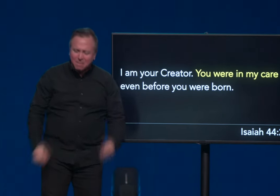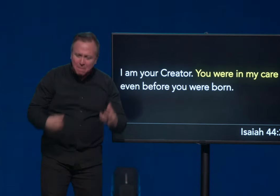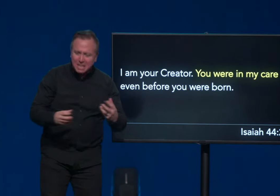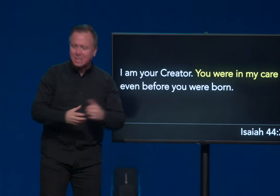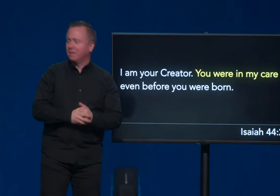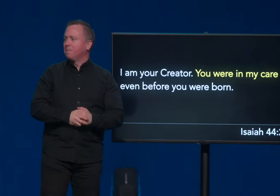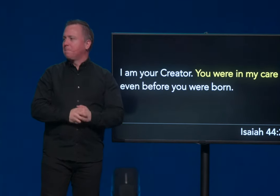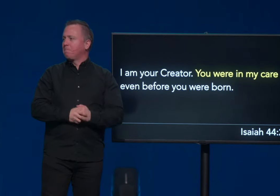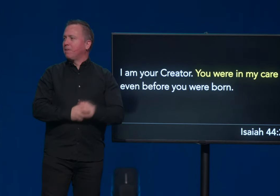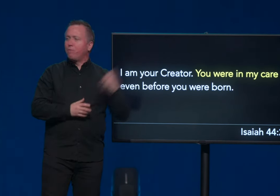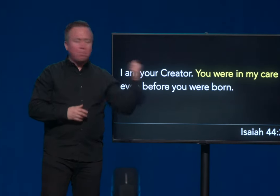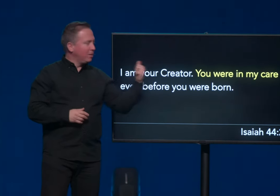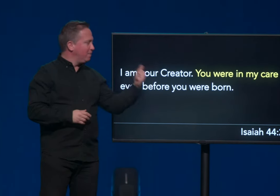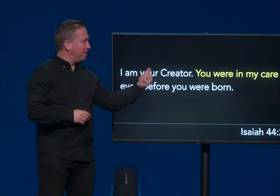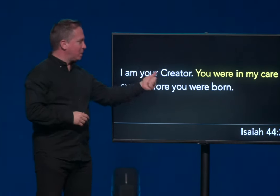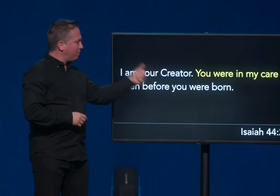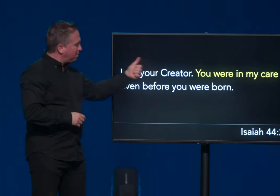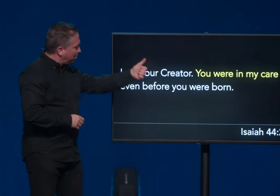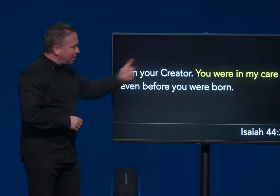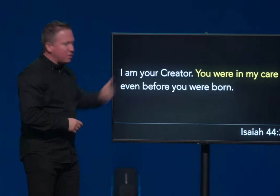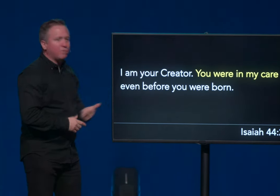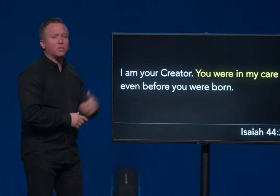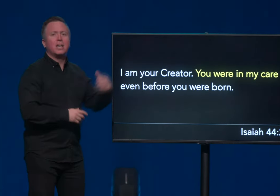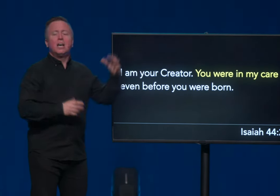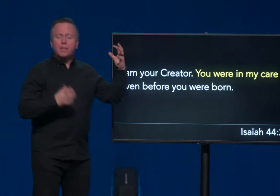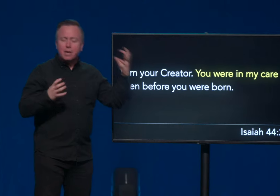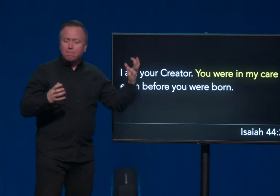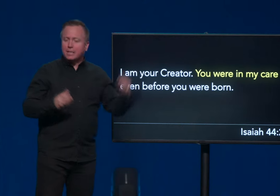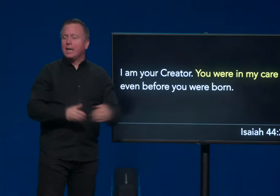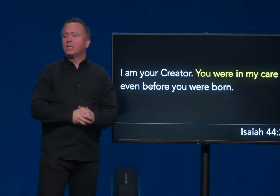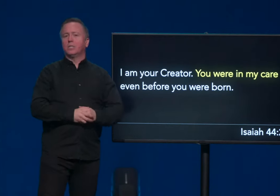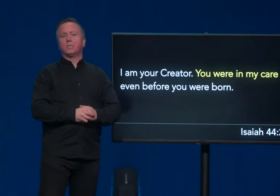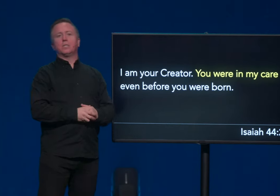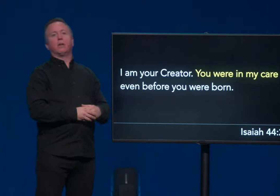It's amazing if we believe this, if we believe this verse, the implications